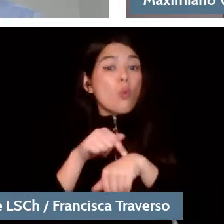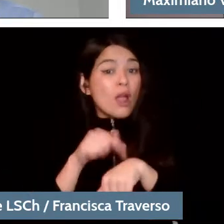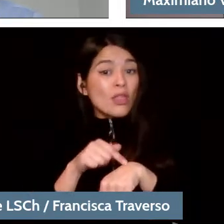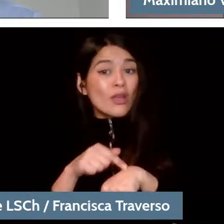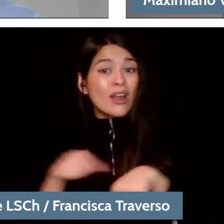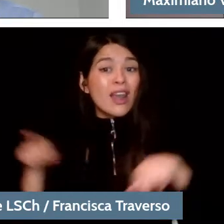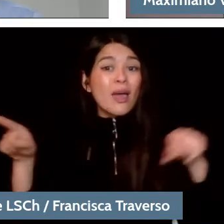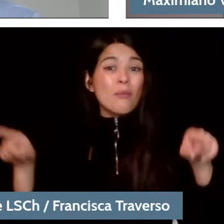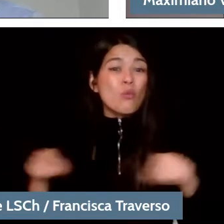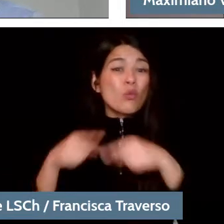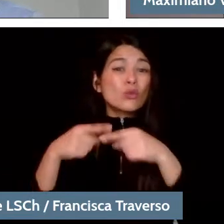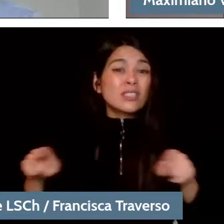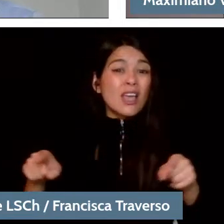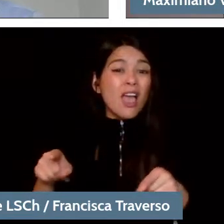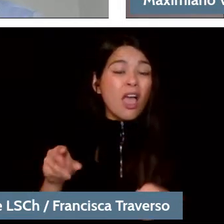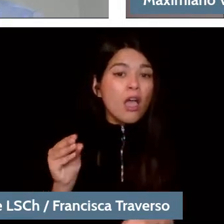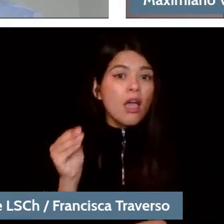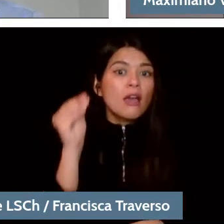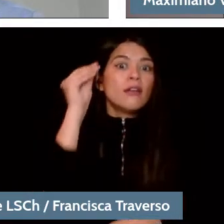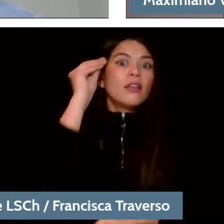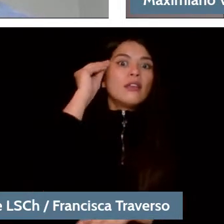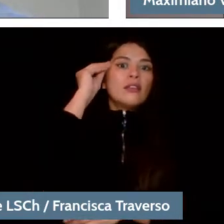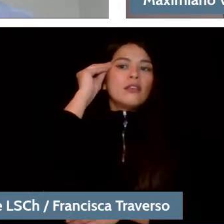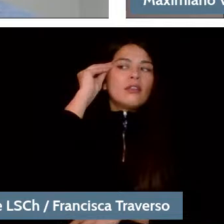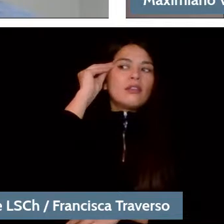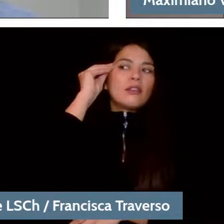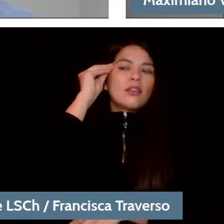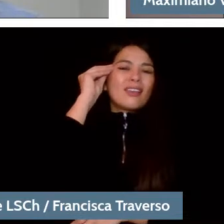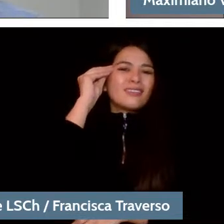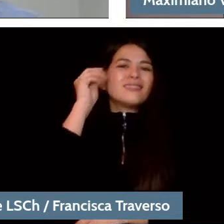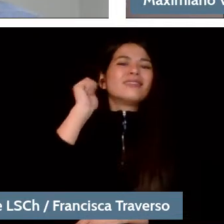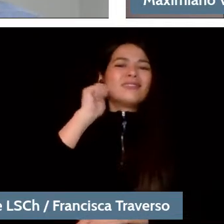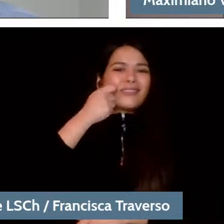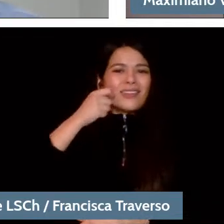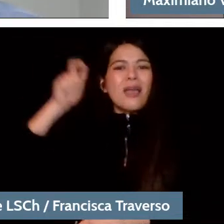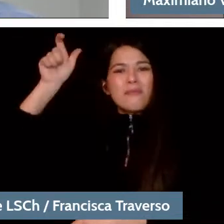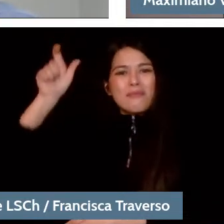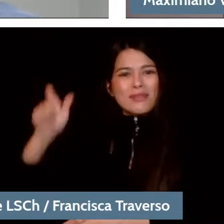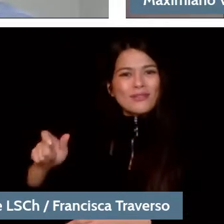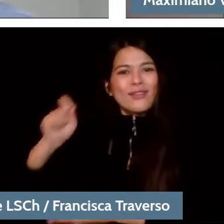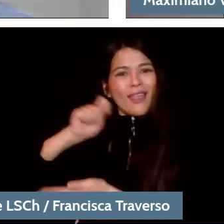and evokes it because the composer is capable of not planting it in your face